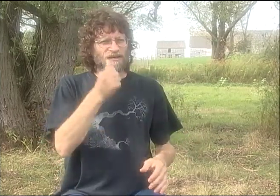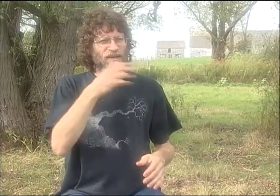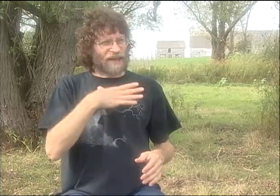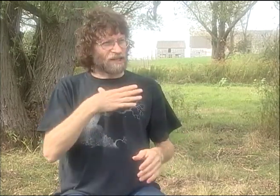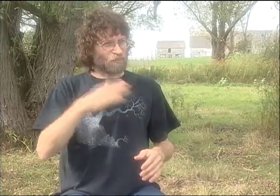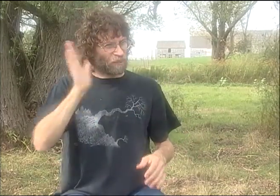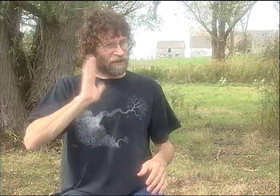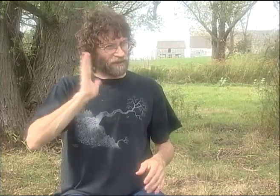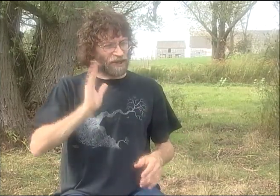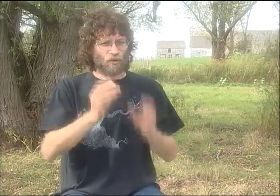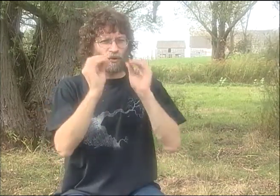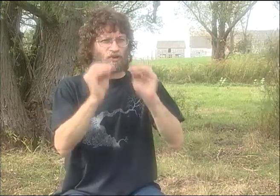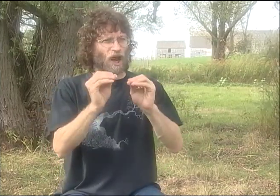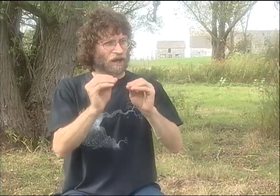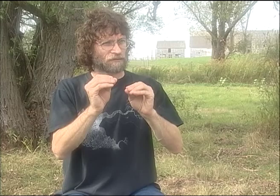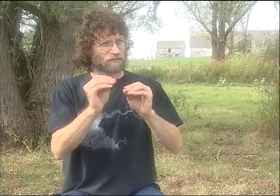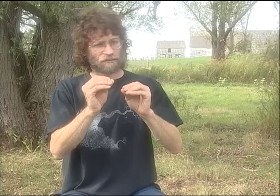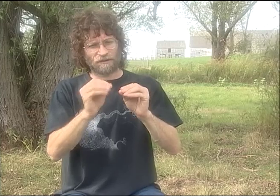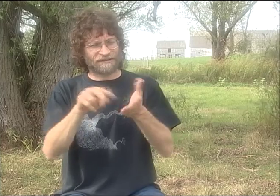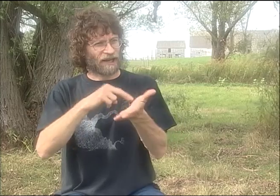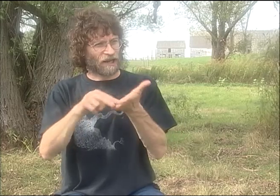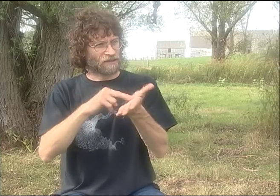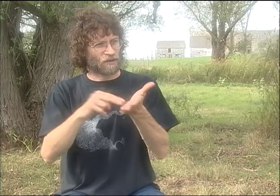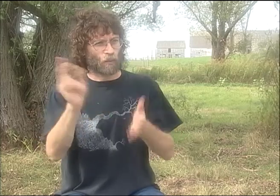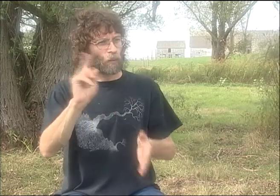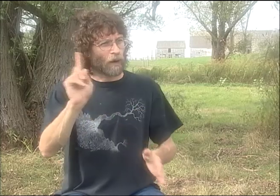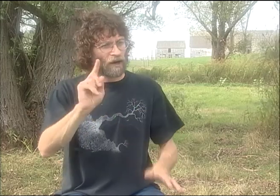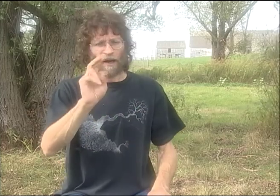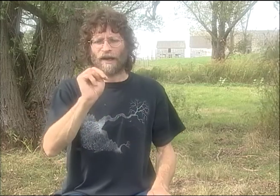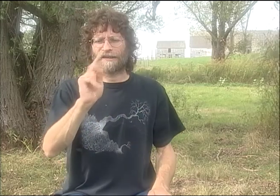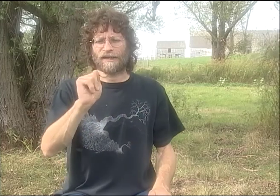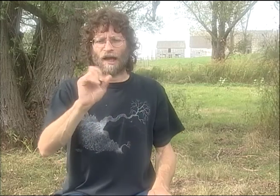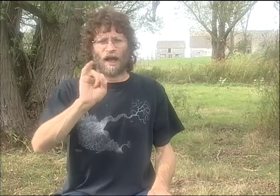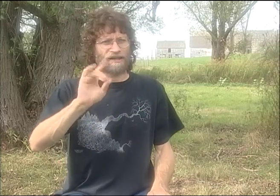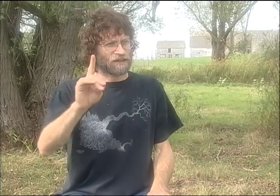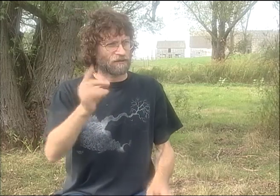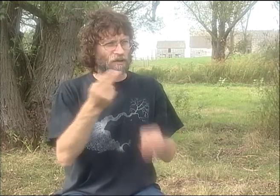AND GESTURES AND DANCE MOVEMENTS.